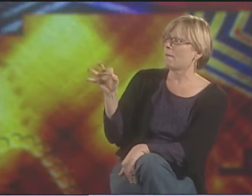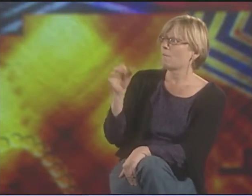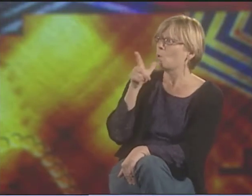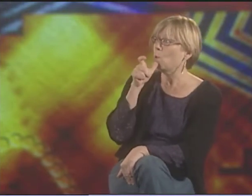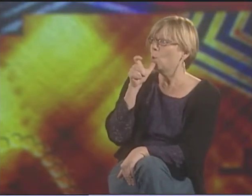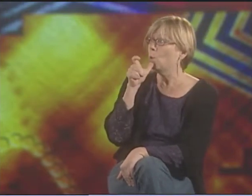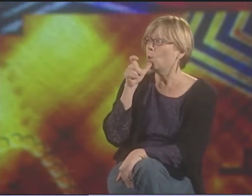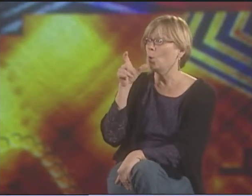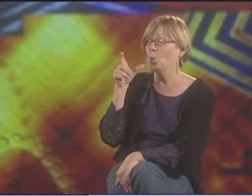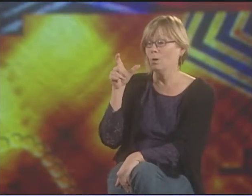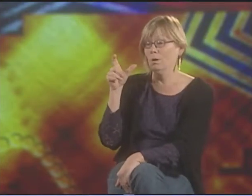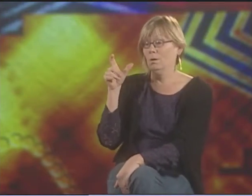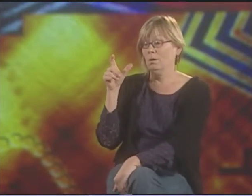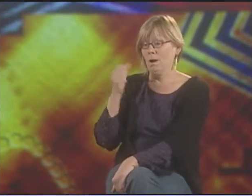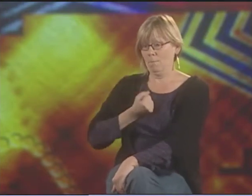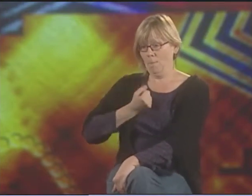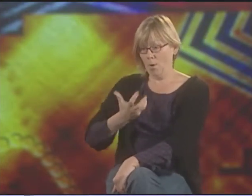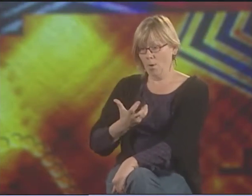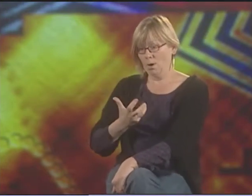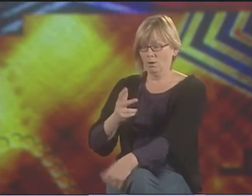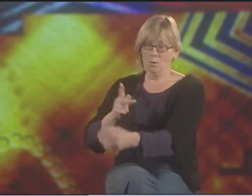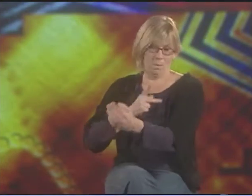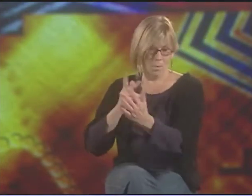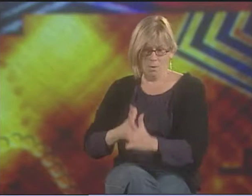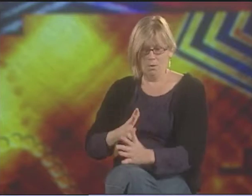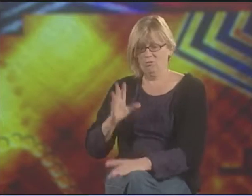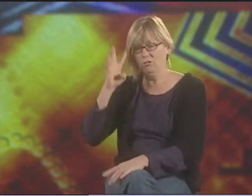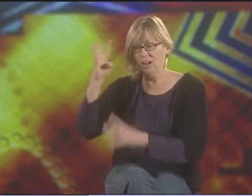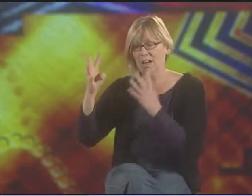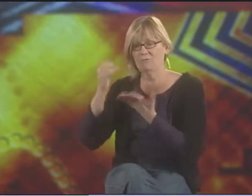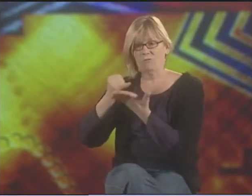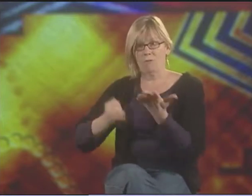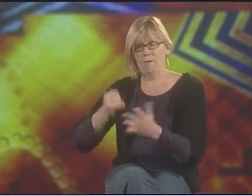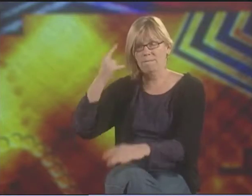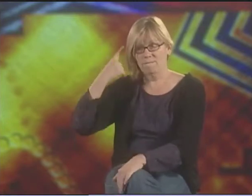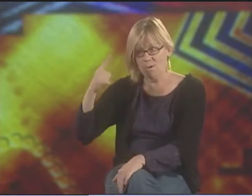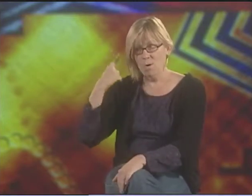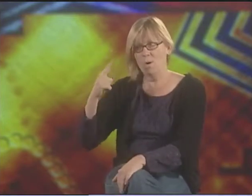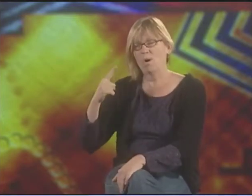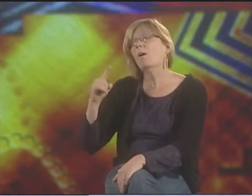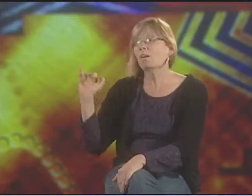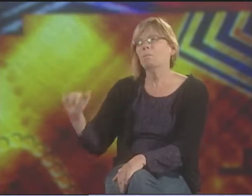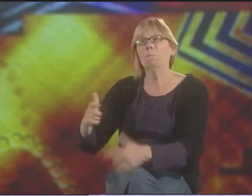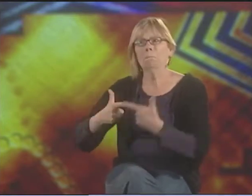THERE WAS A QUESTION ABOUT WHO THE POET CREATES